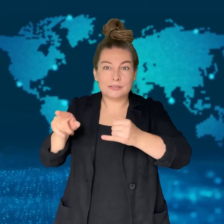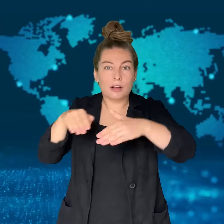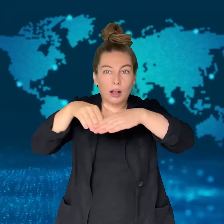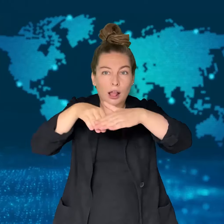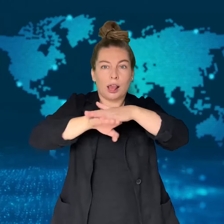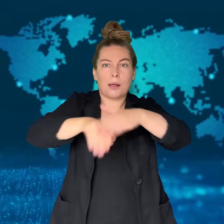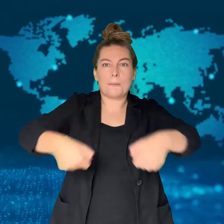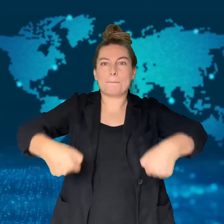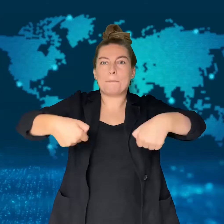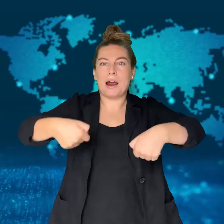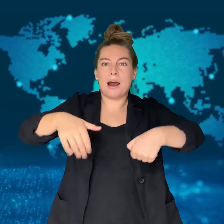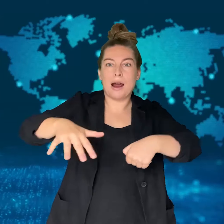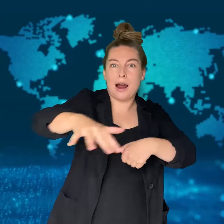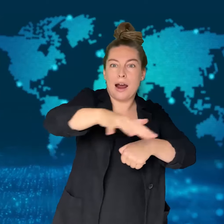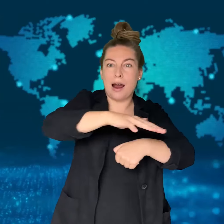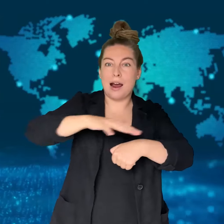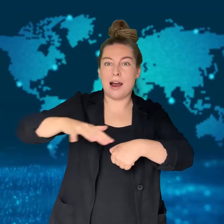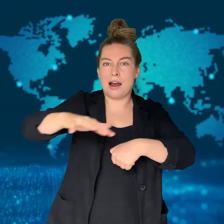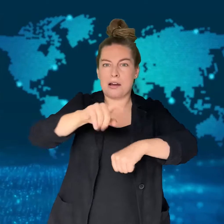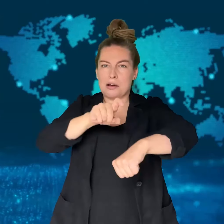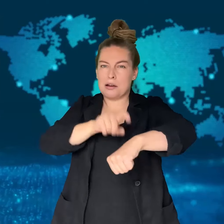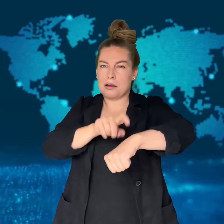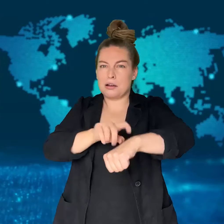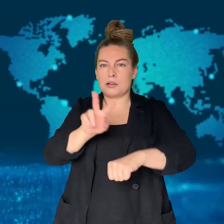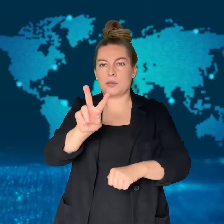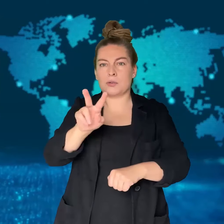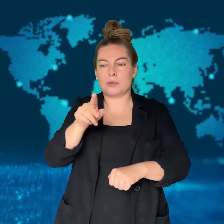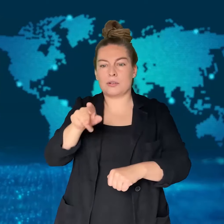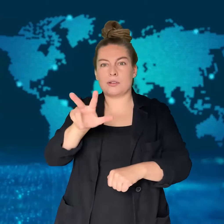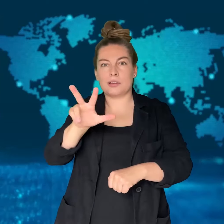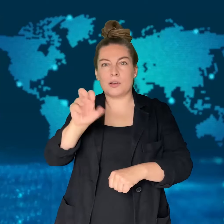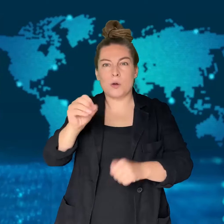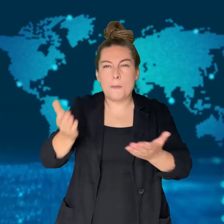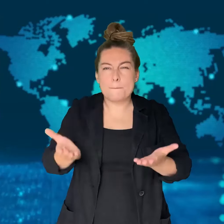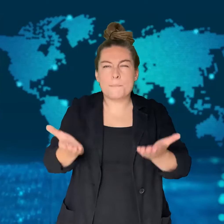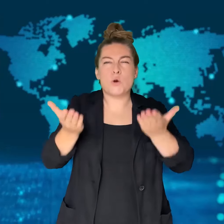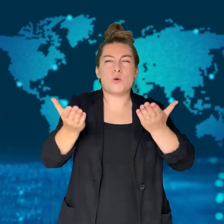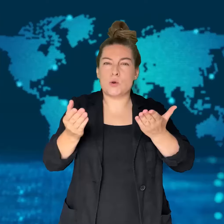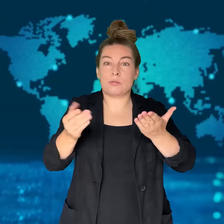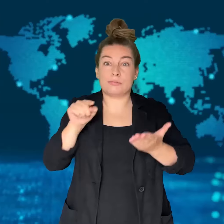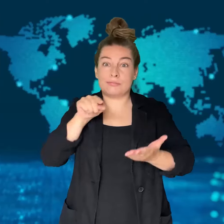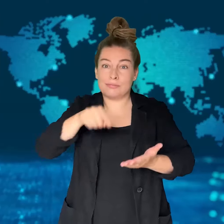the airport's baggage room at 2:30 in the morning.